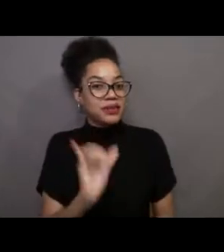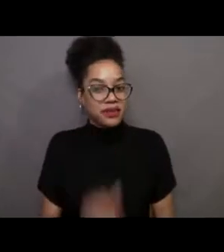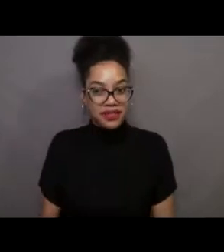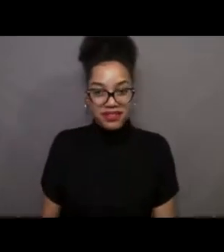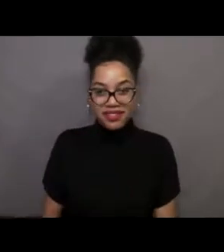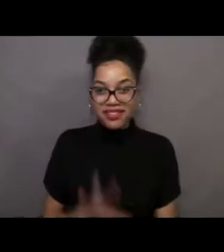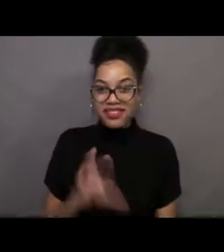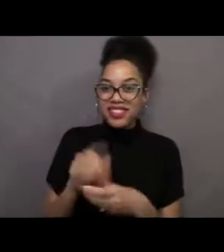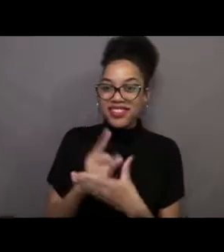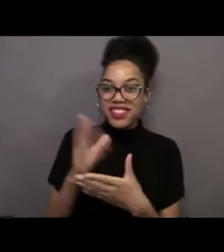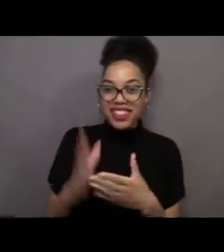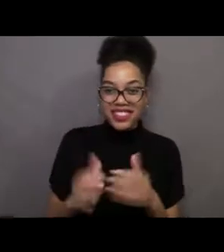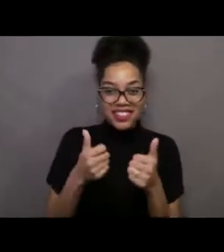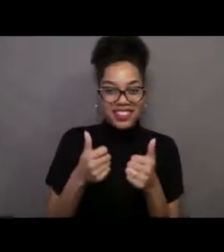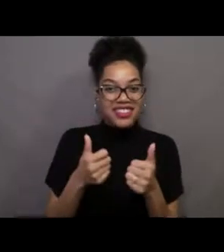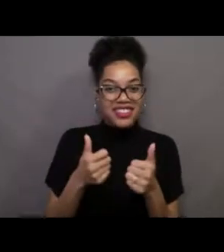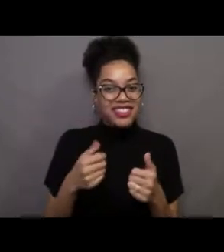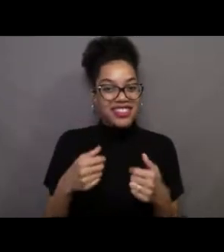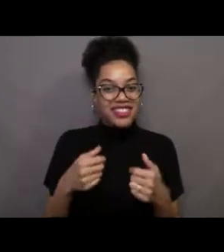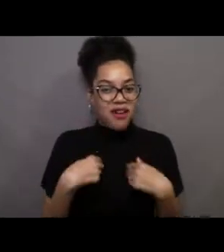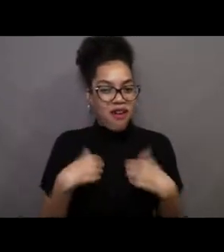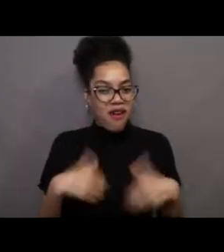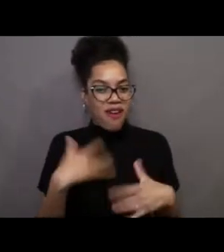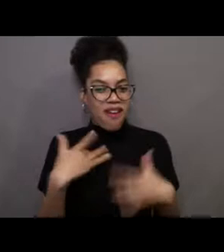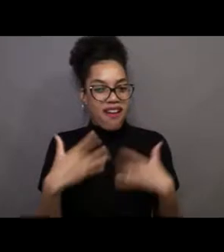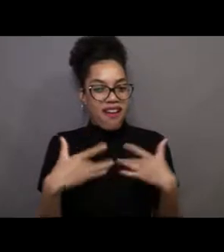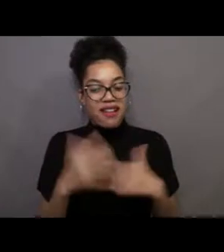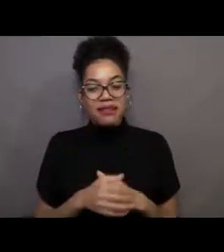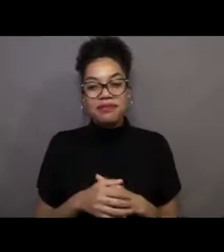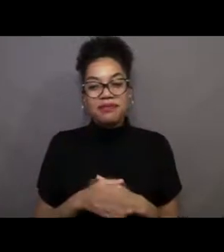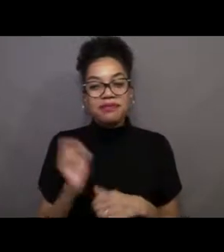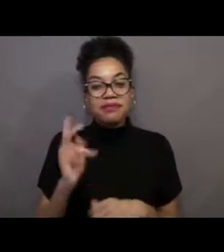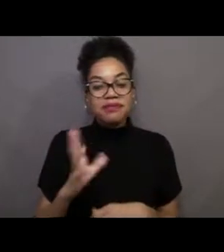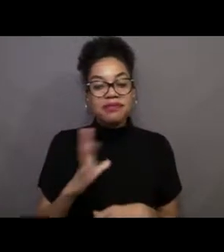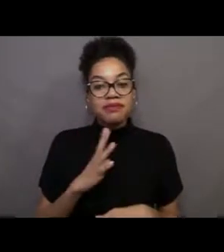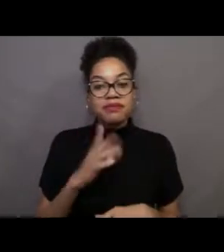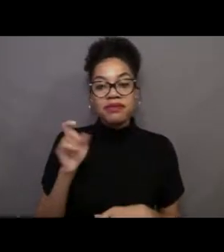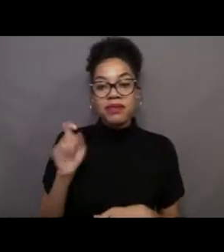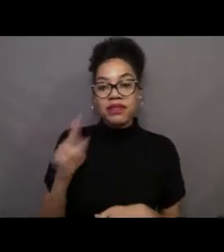Sign me up. Okay, a question for Acy. Harriet wants to know,